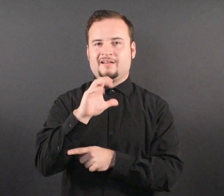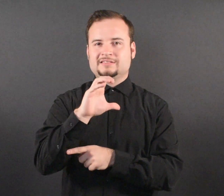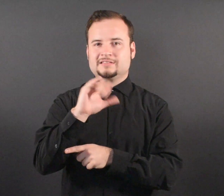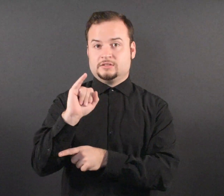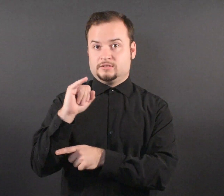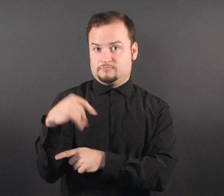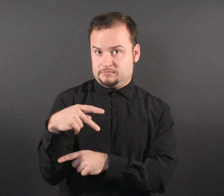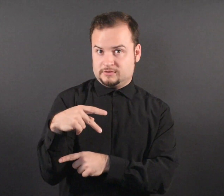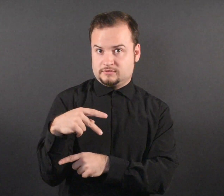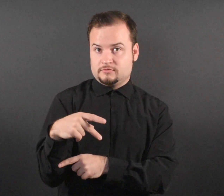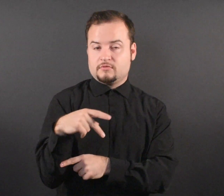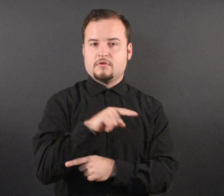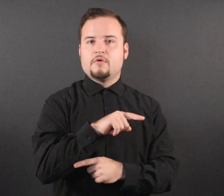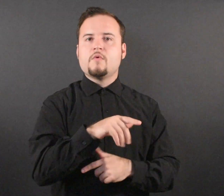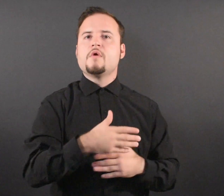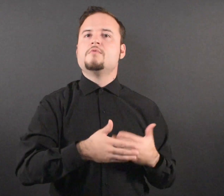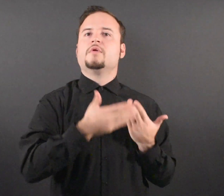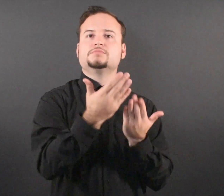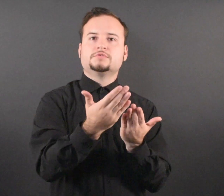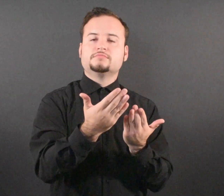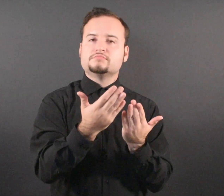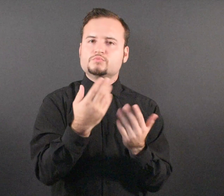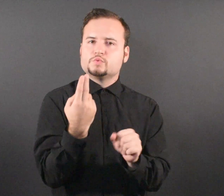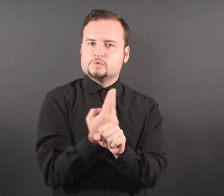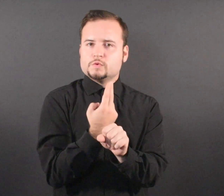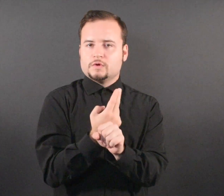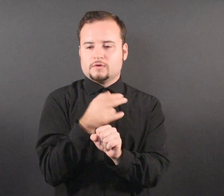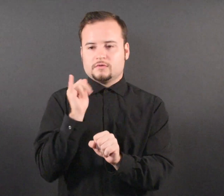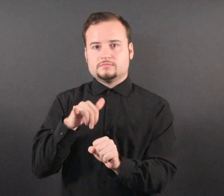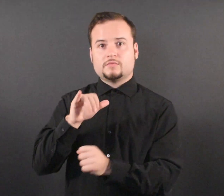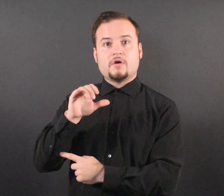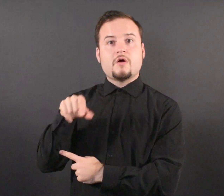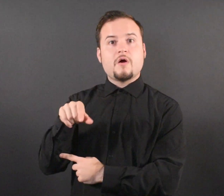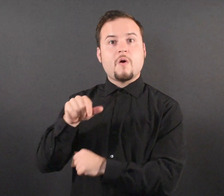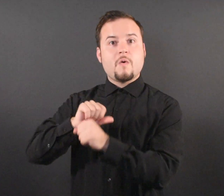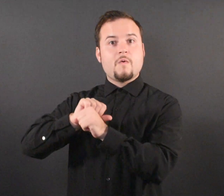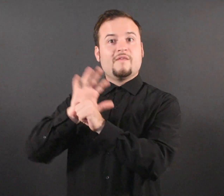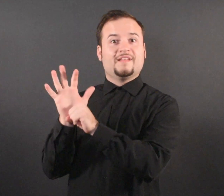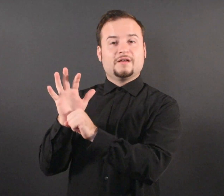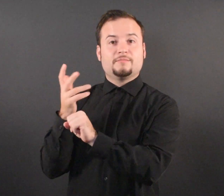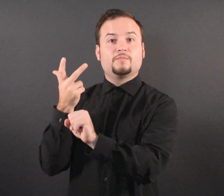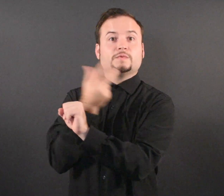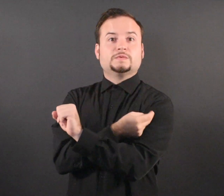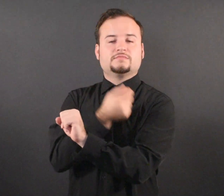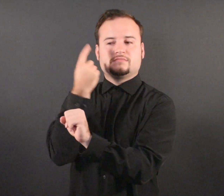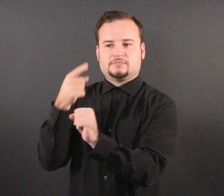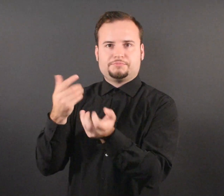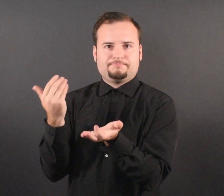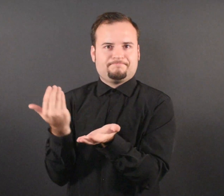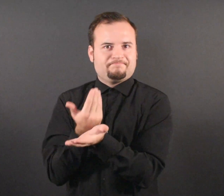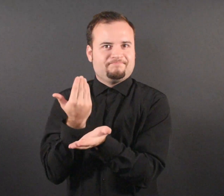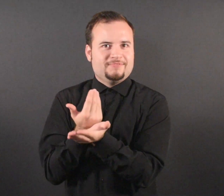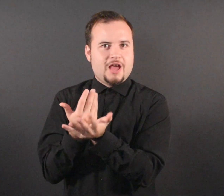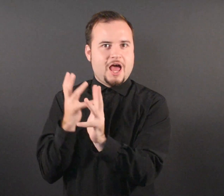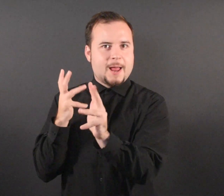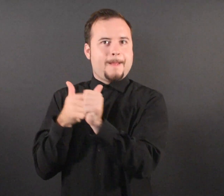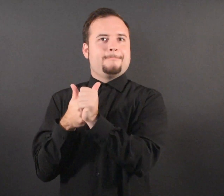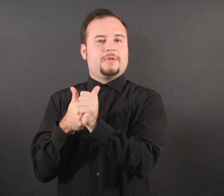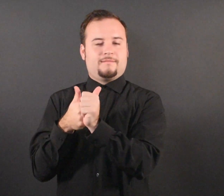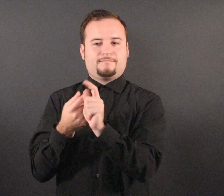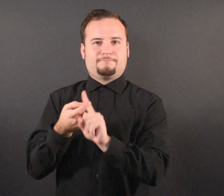recommendations for use of updated COVID-19 boosters from Pfizer-BioNTech